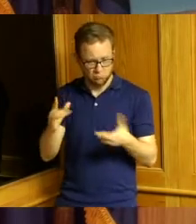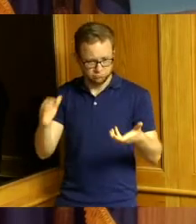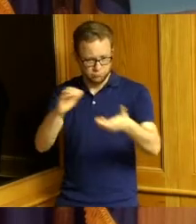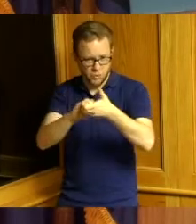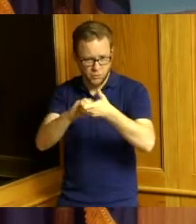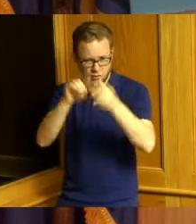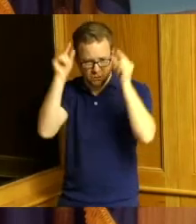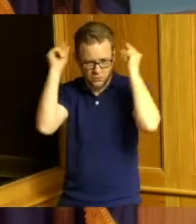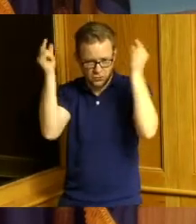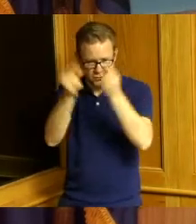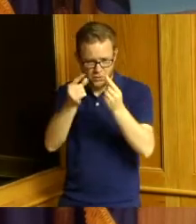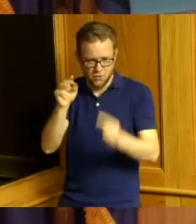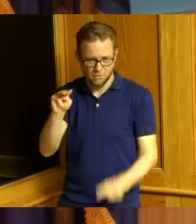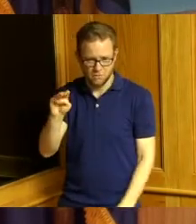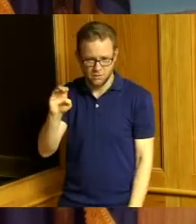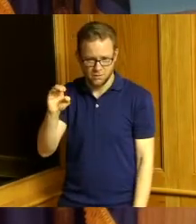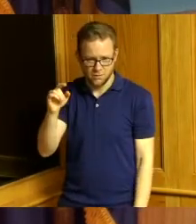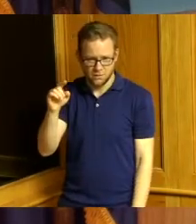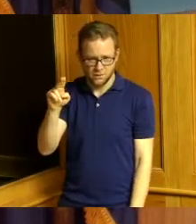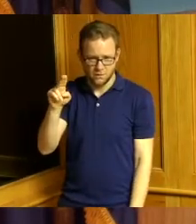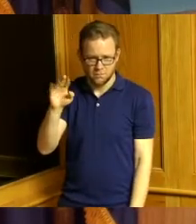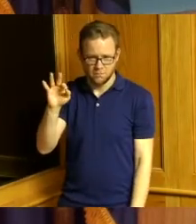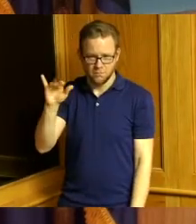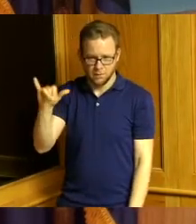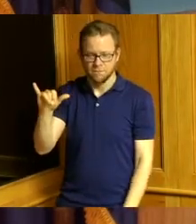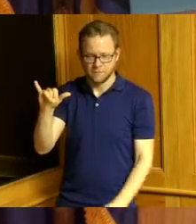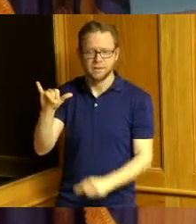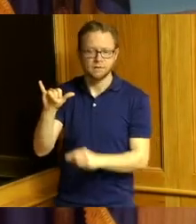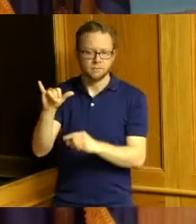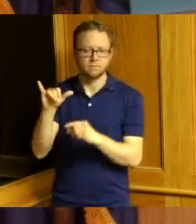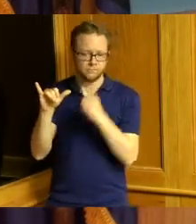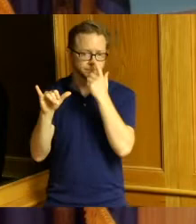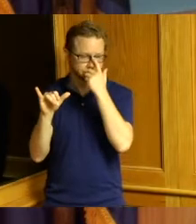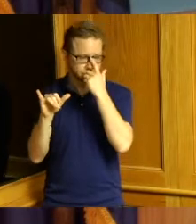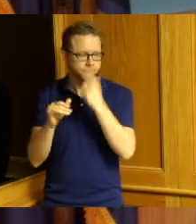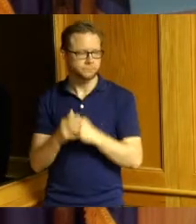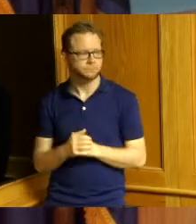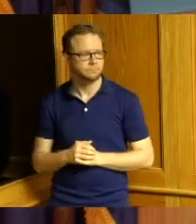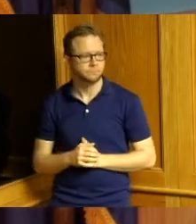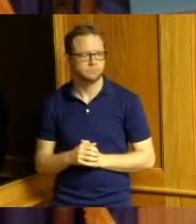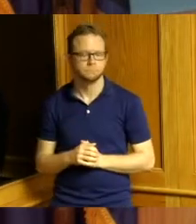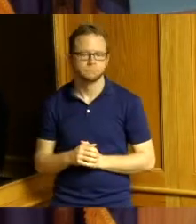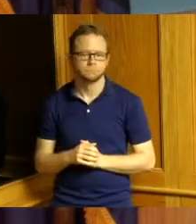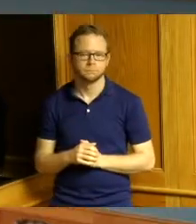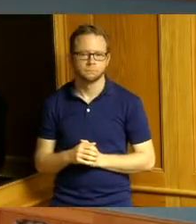to highlight this is one that's moving forward so thank you thank you Commissioner Driehaus